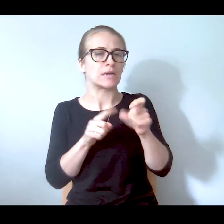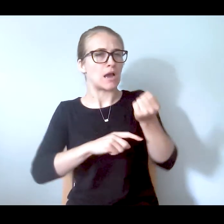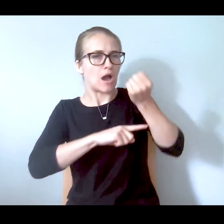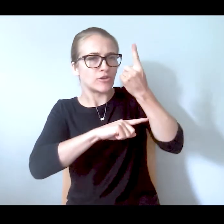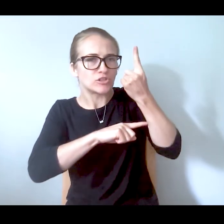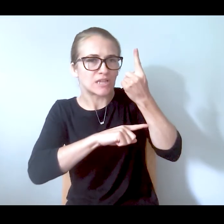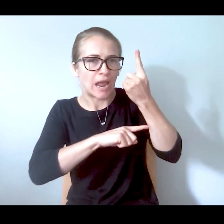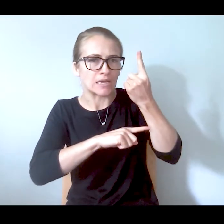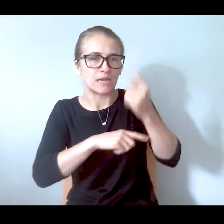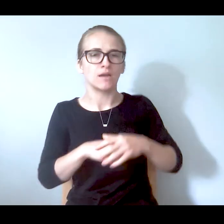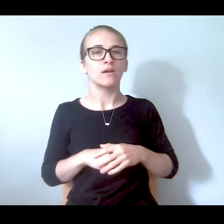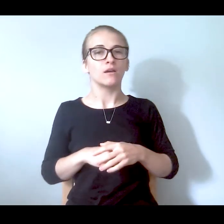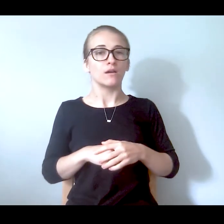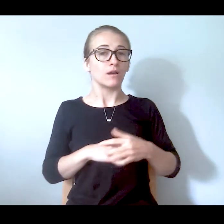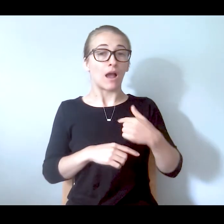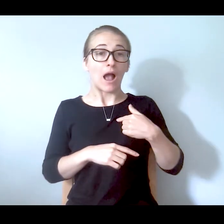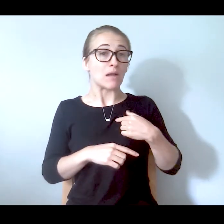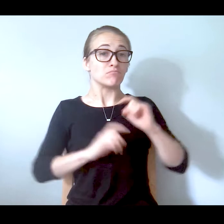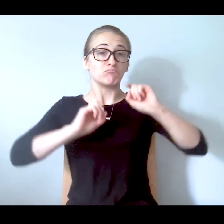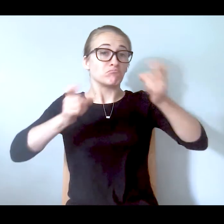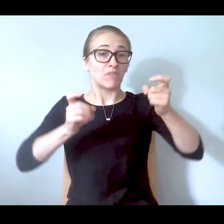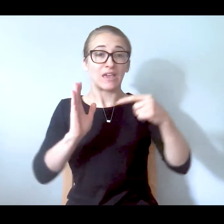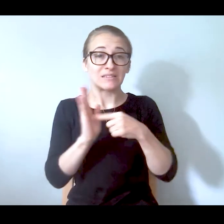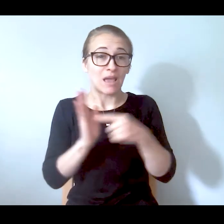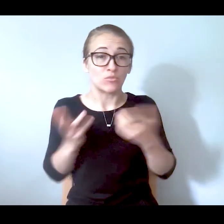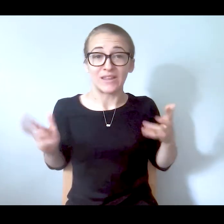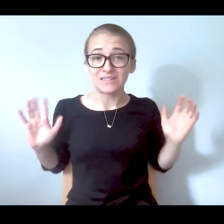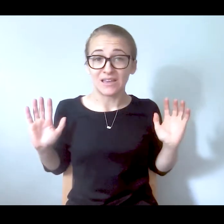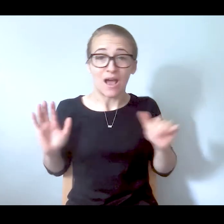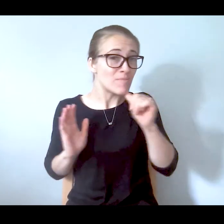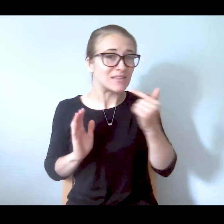direction -- just giving examples, not saying this is what happens every time you respond -- but these